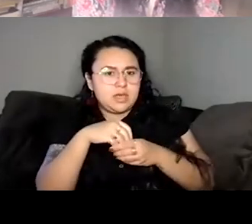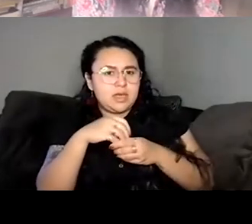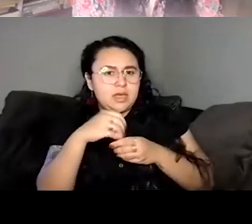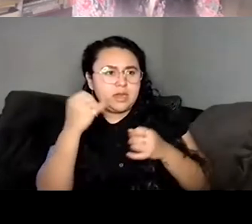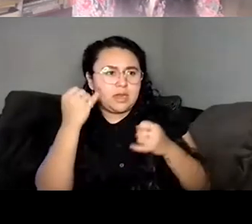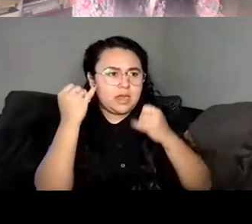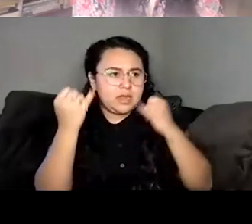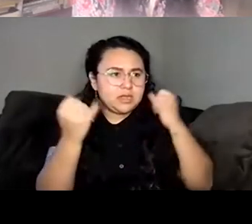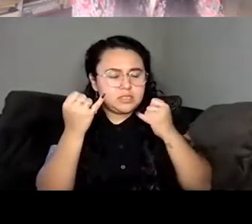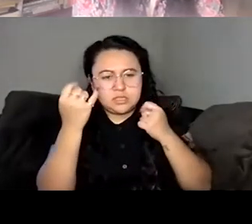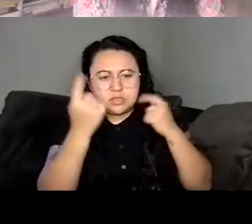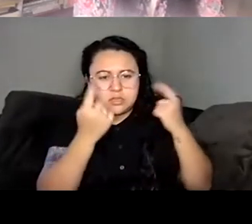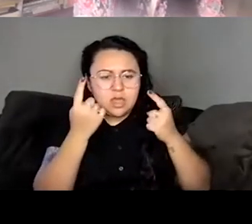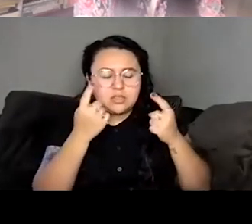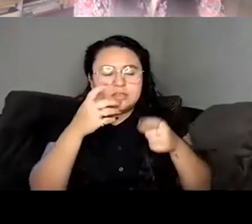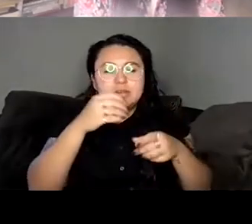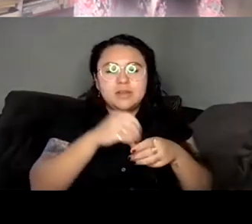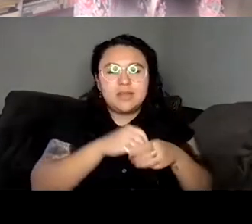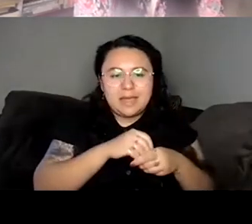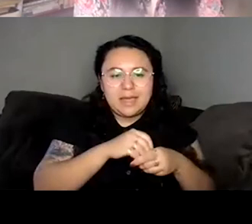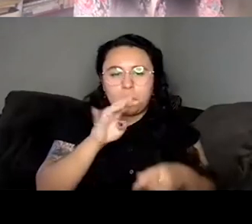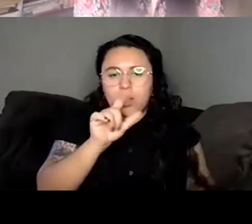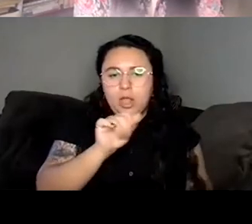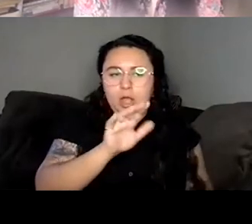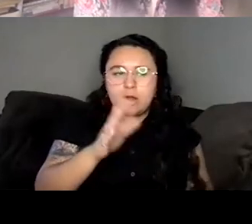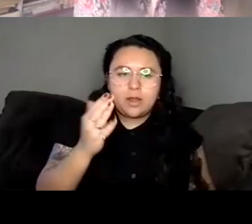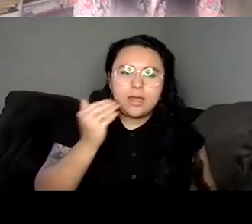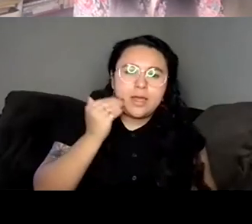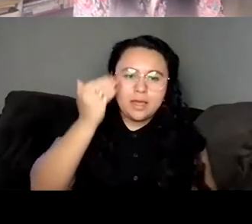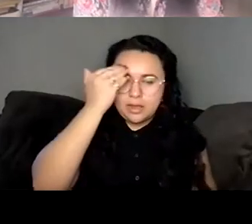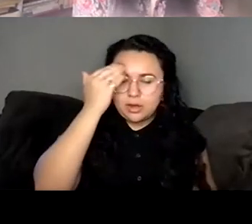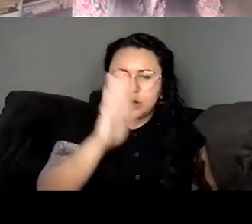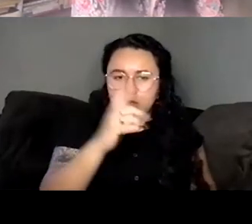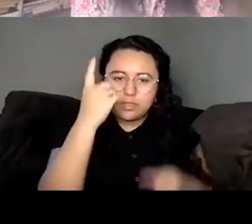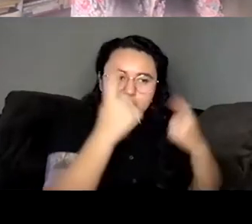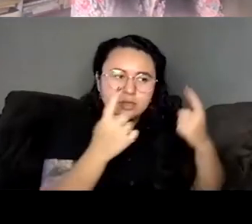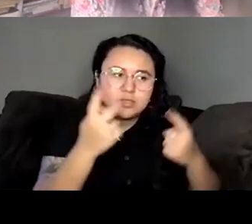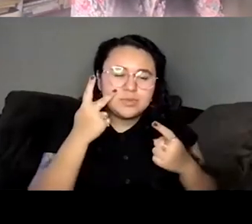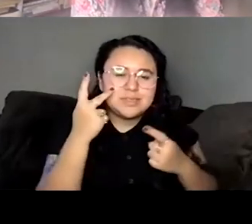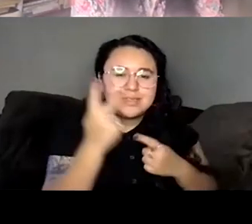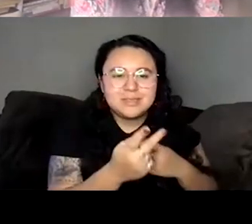takes place there. And I think that I felt really committed to that because will is someone